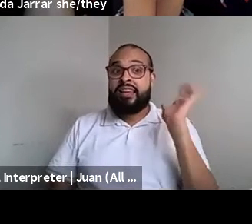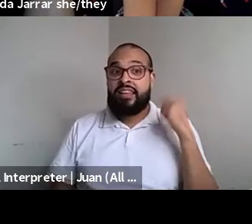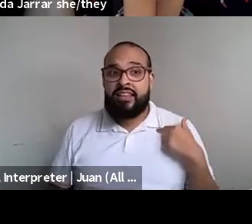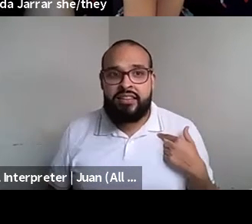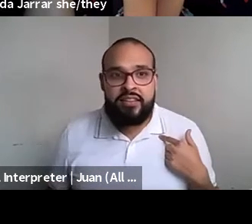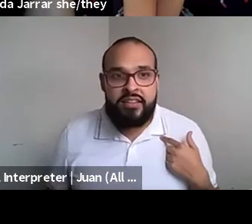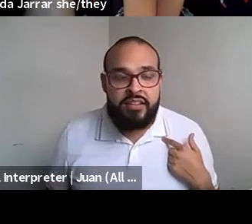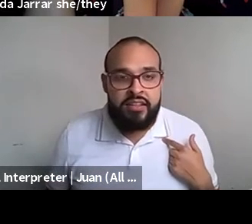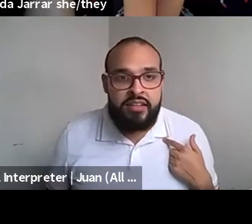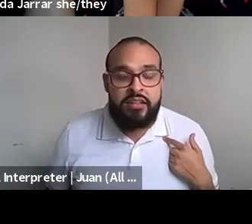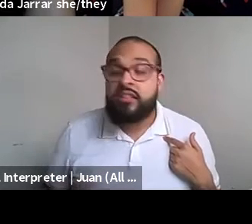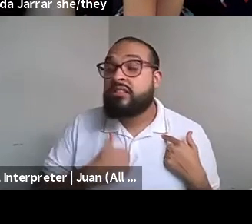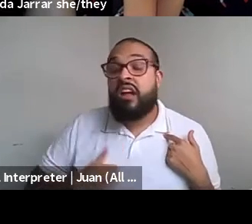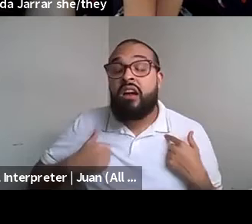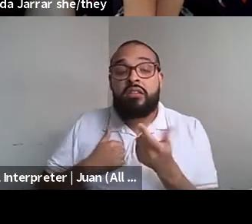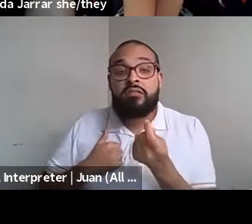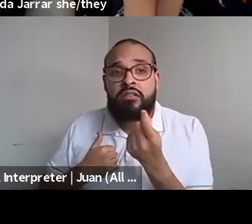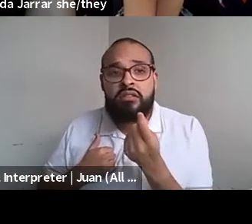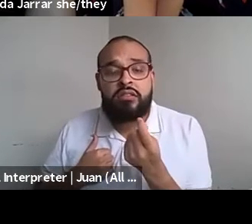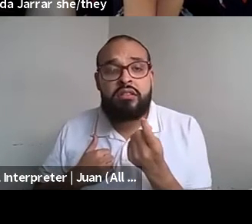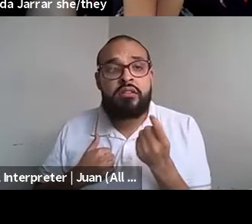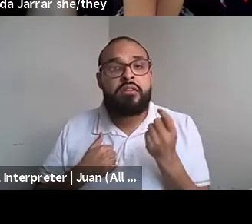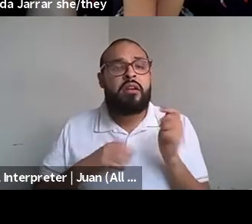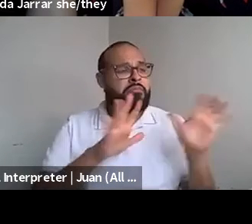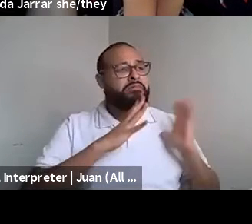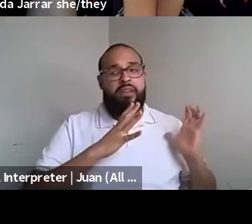Kokumo: You there, I'm sorry. It's all good. Kenyon Farrow (he/him/his): I think the show is about to jump in.